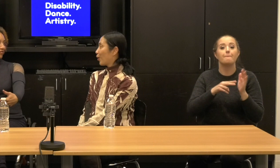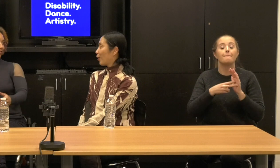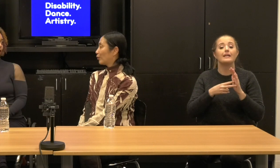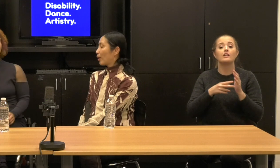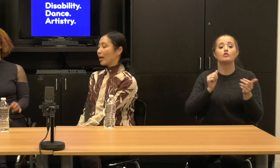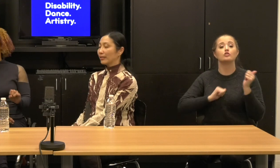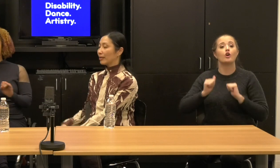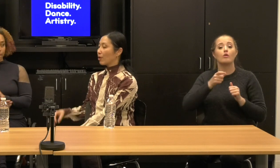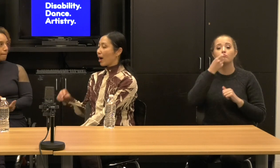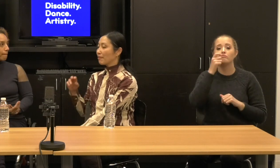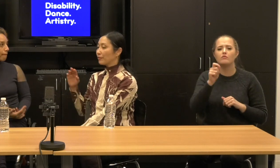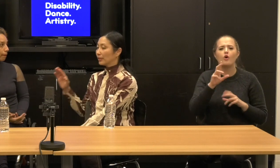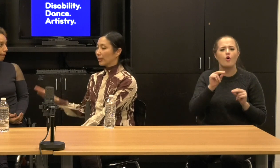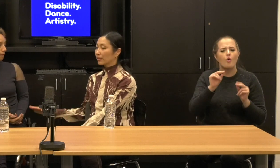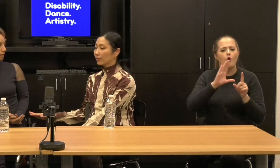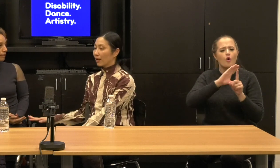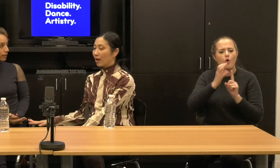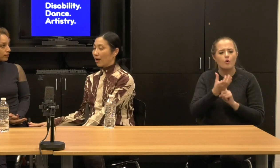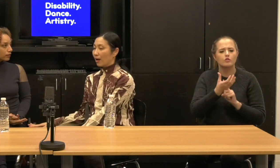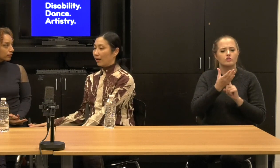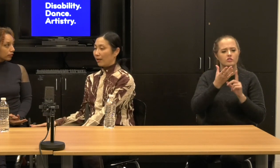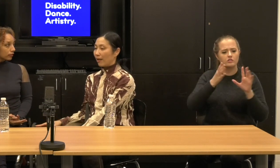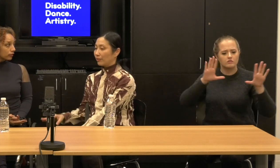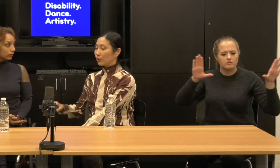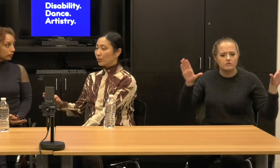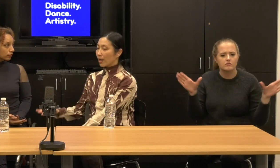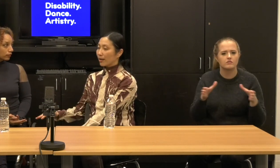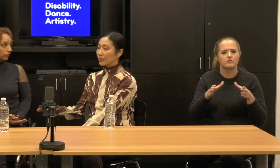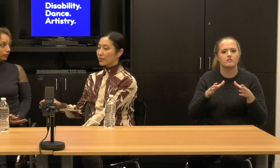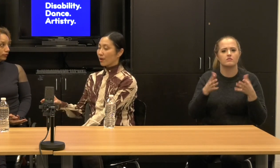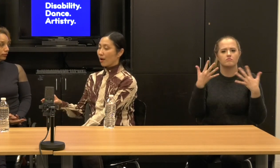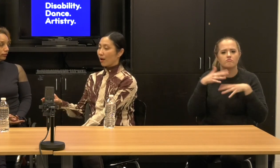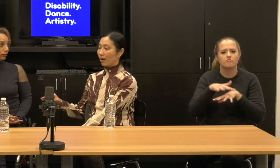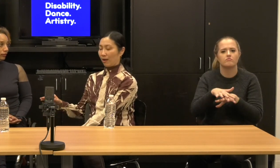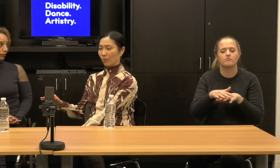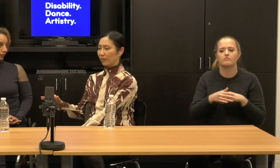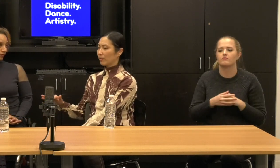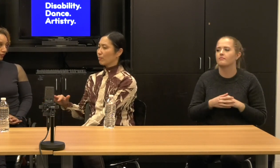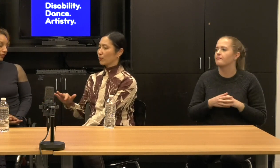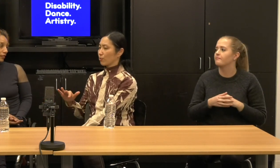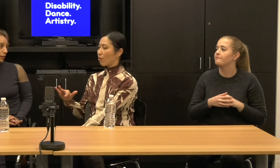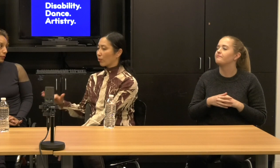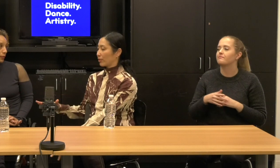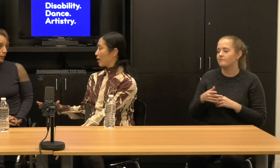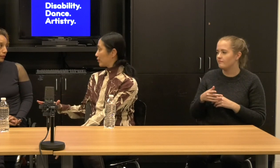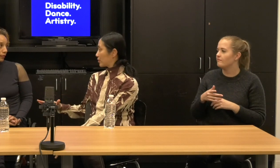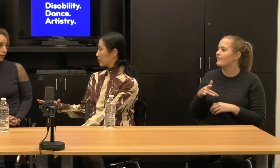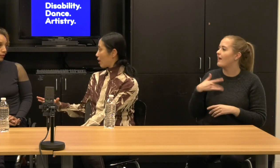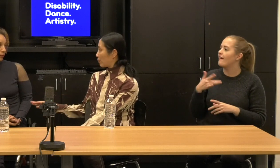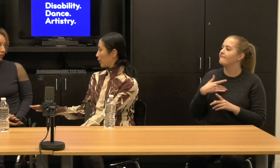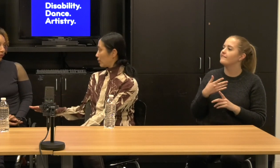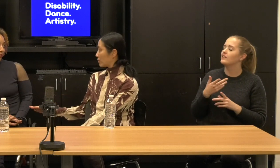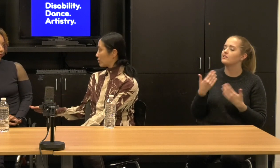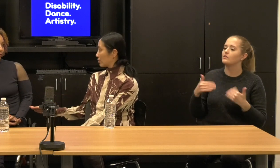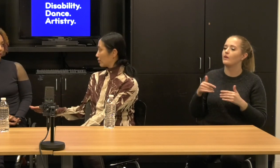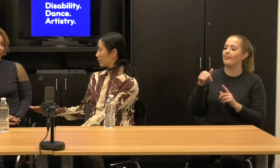Janet: I feel like you guys are one of the most organized companies.